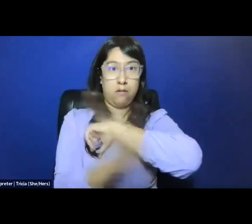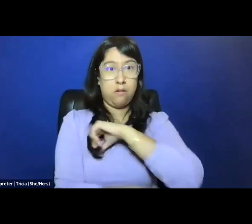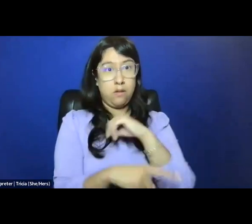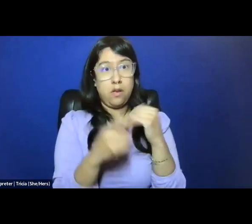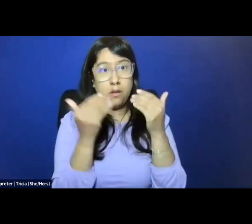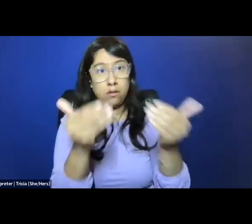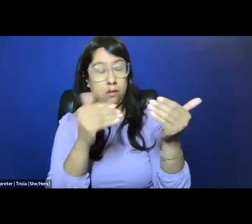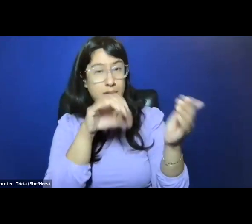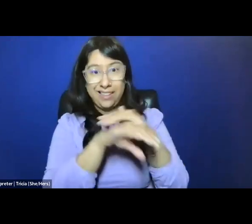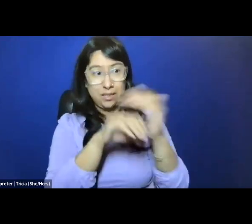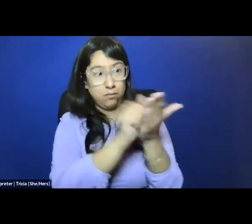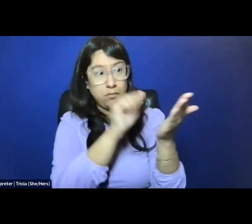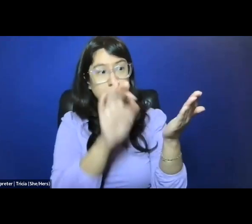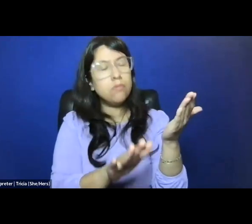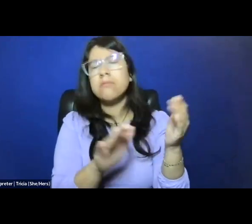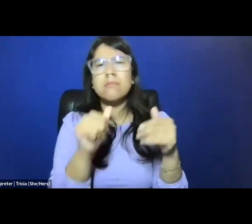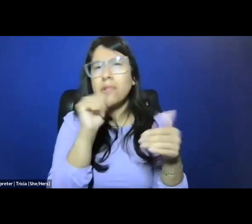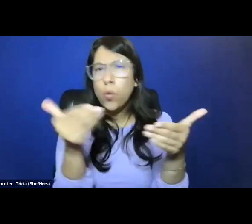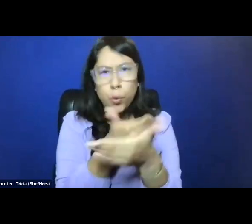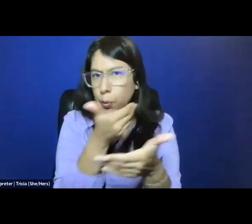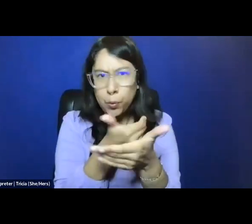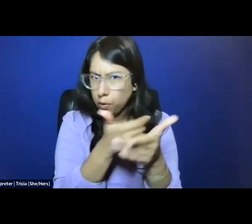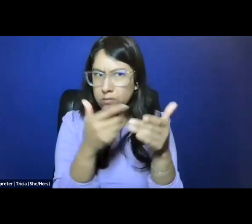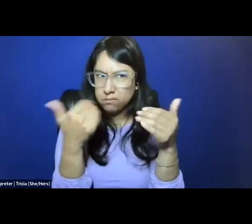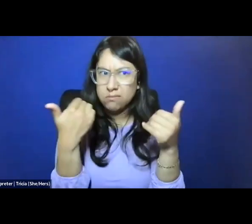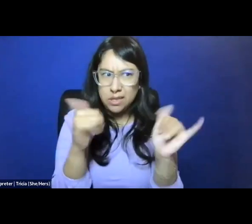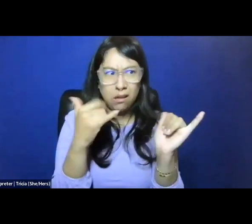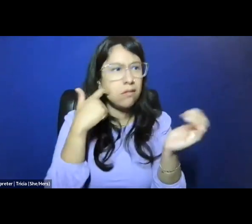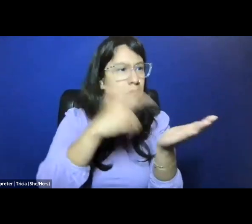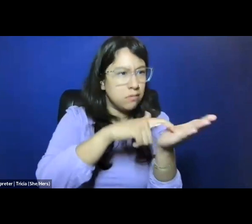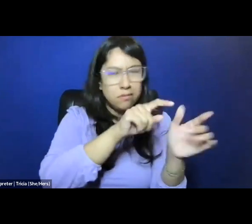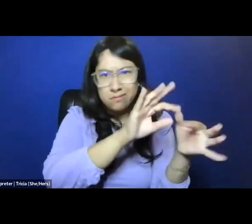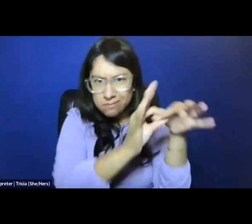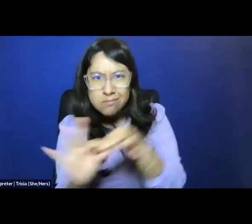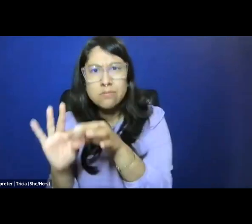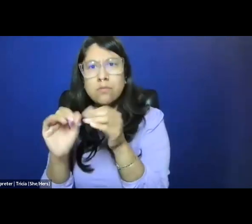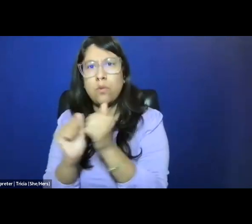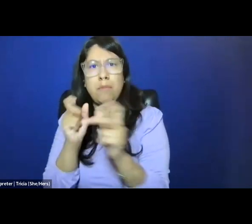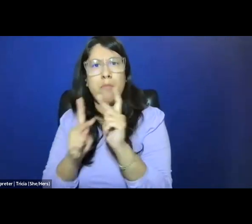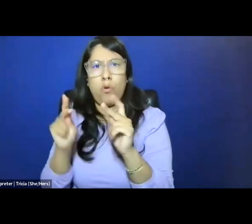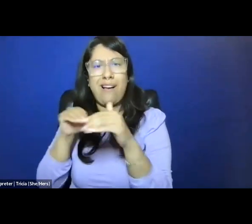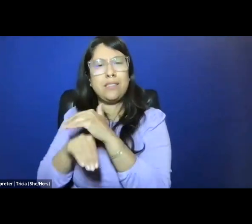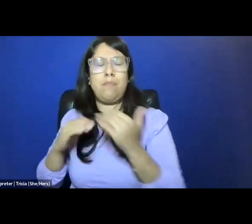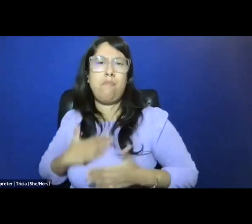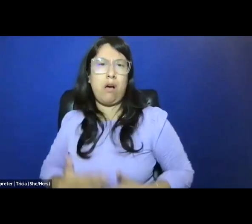is not novel or exceptional, and it's intimately connected to other forms of criminalizing bodily autonomy,